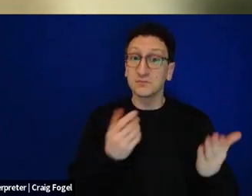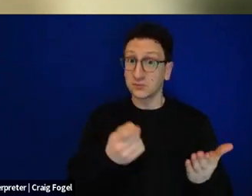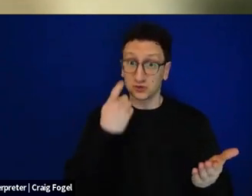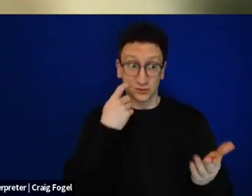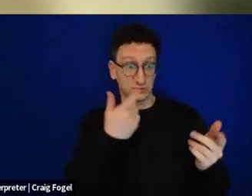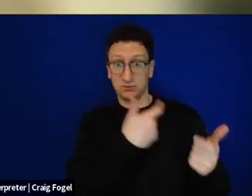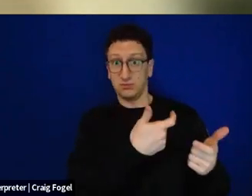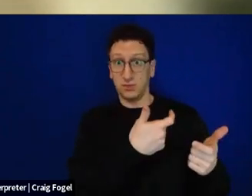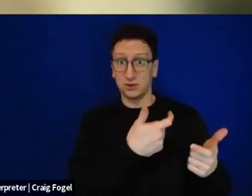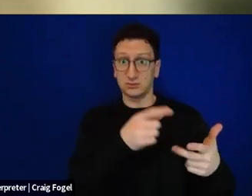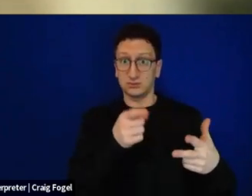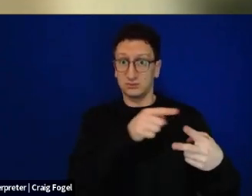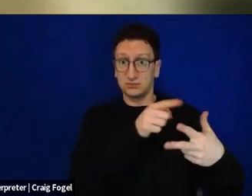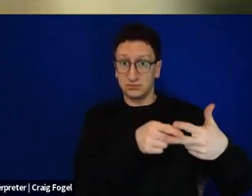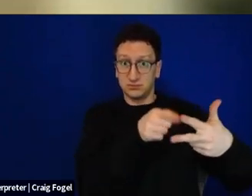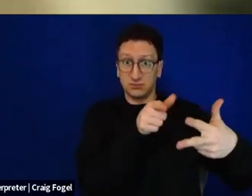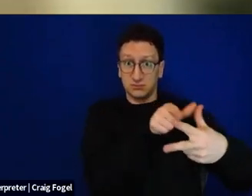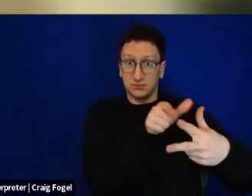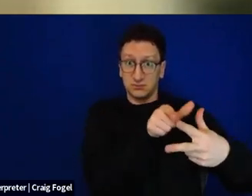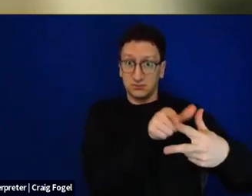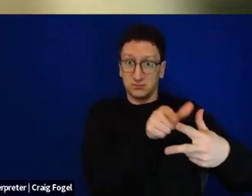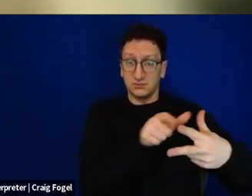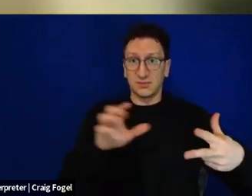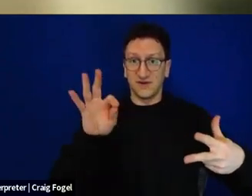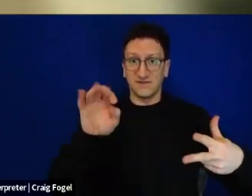before that, Rabbanit Jennie Rosenfeld, both current fellows in that Beit Midrash,